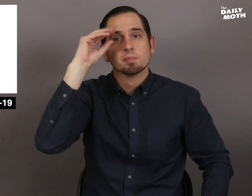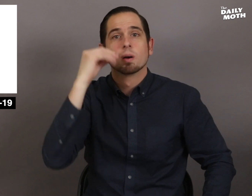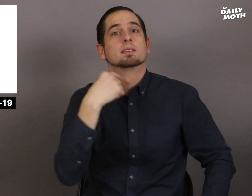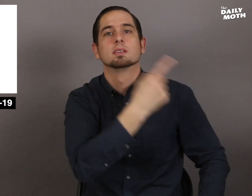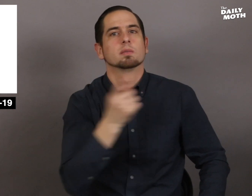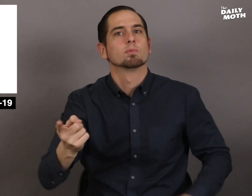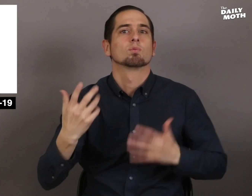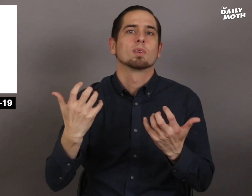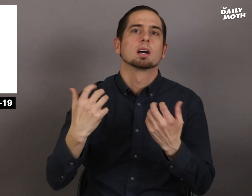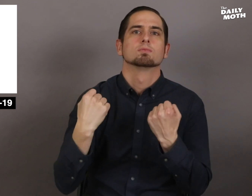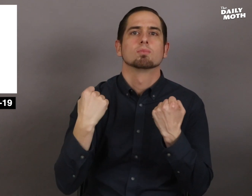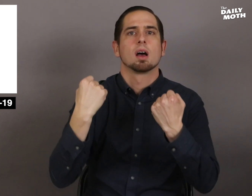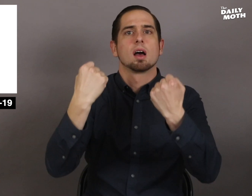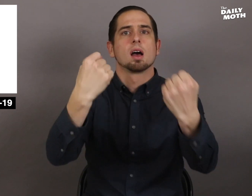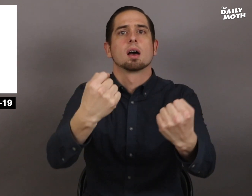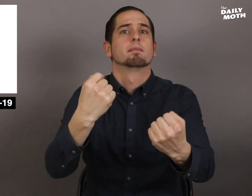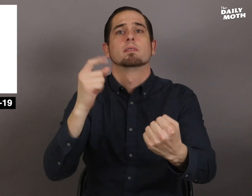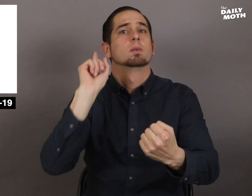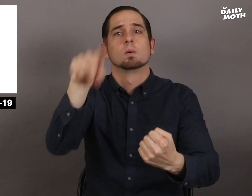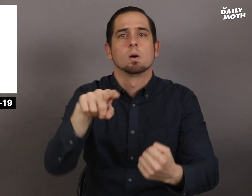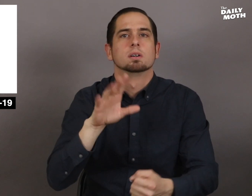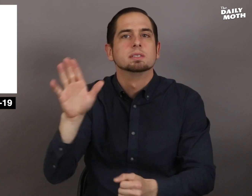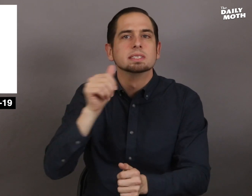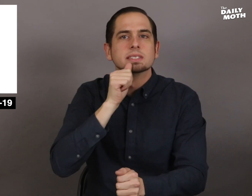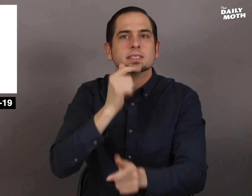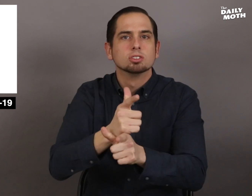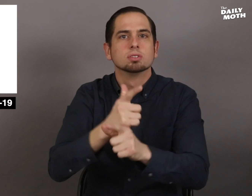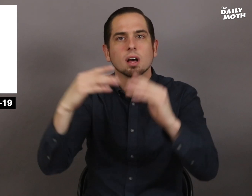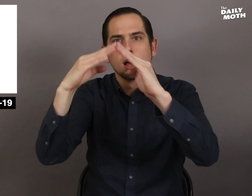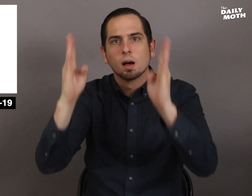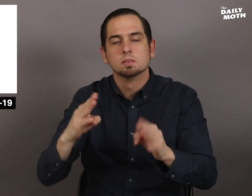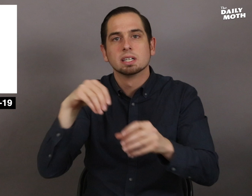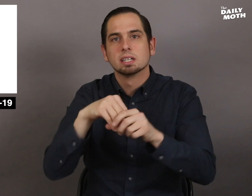who said he wanted to go to his sister's house